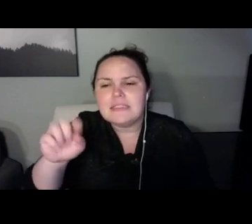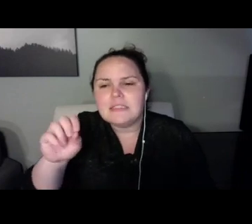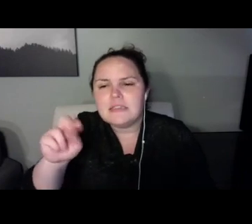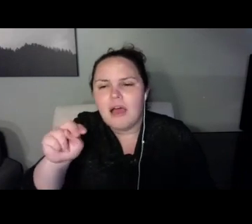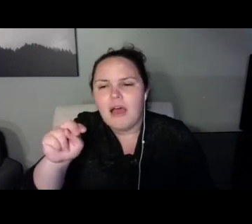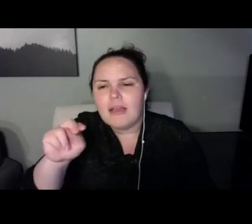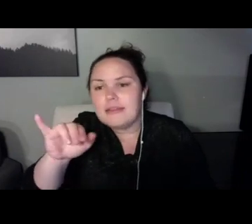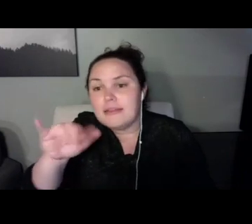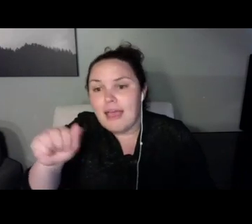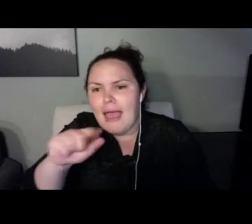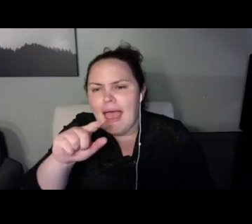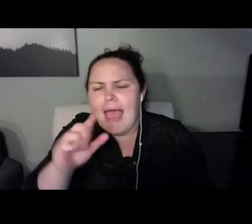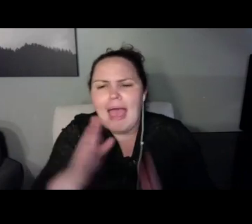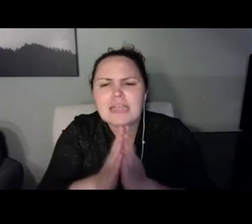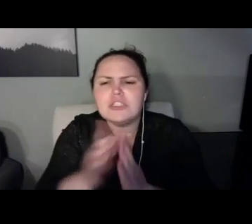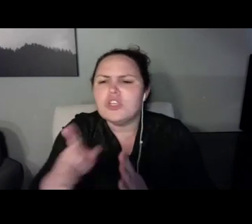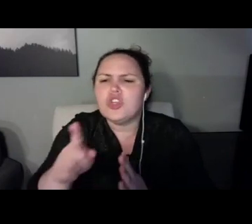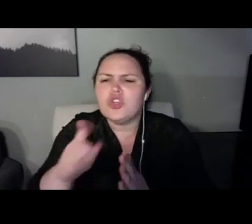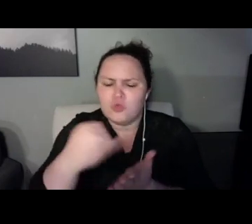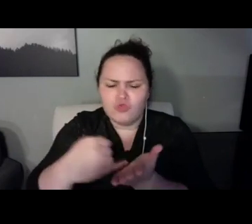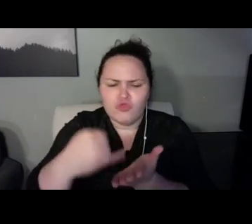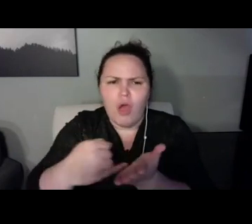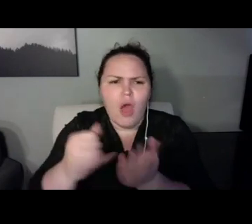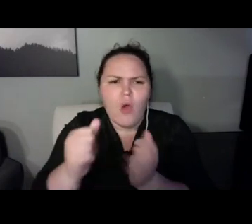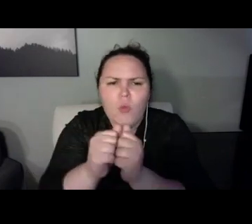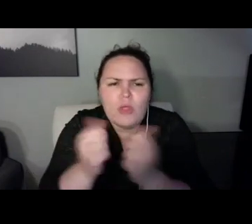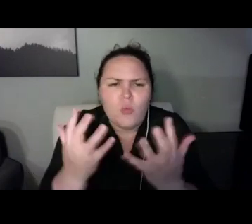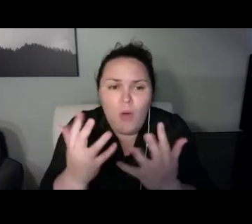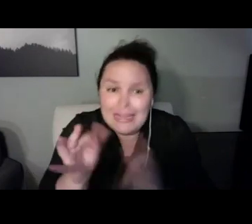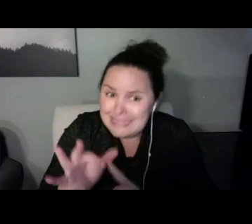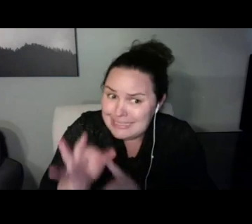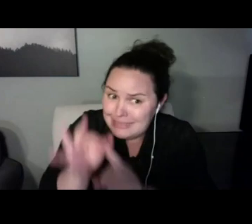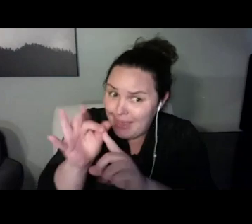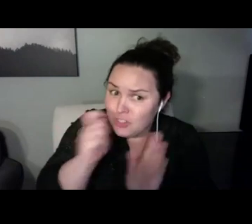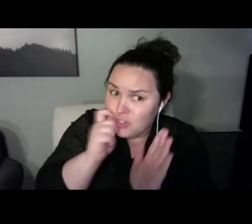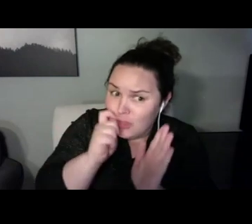I think it's easier for her to connect with people, but she doesn't have a lot of friends.